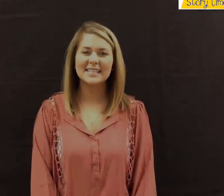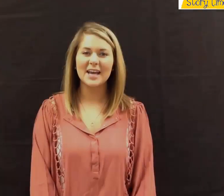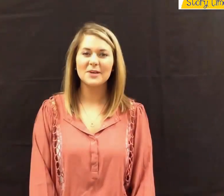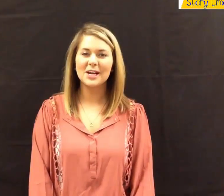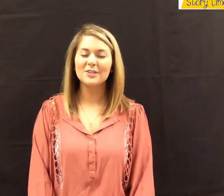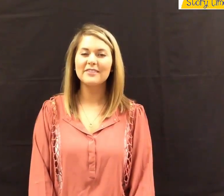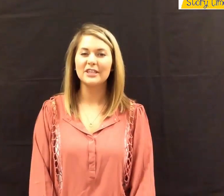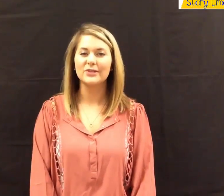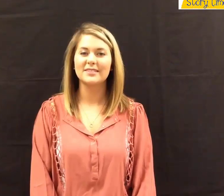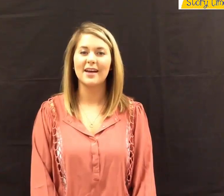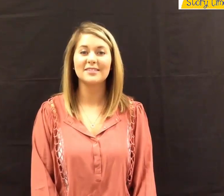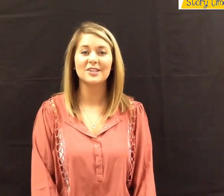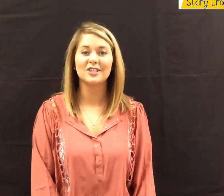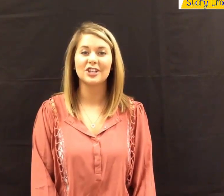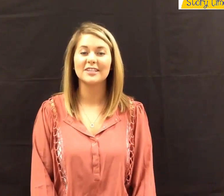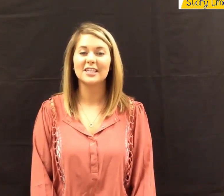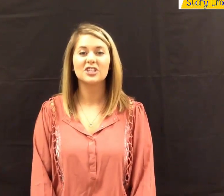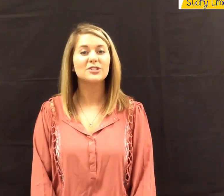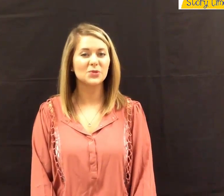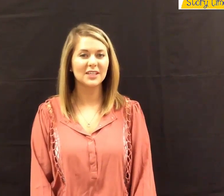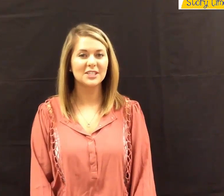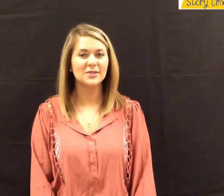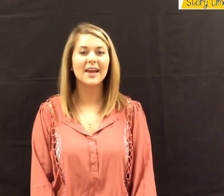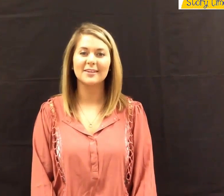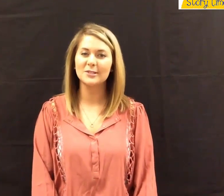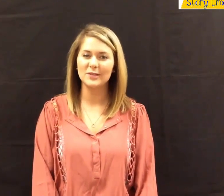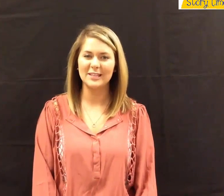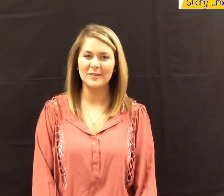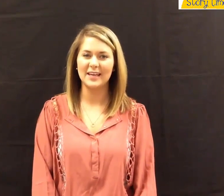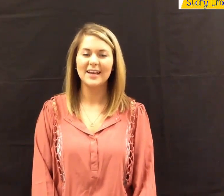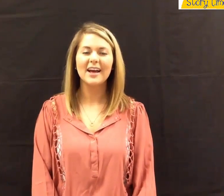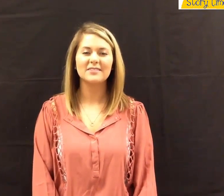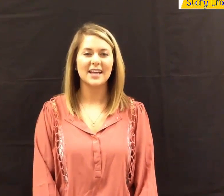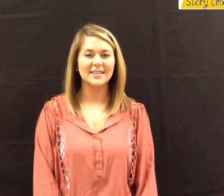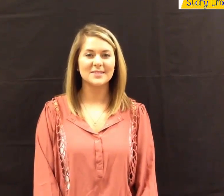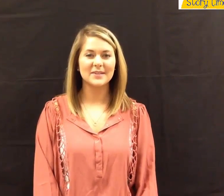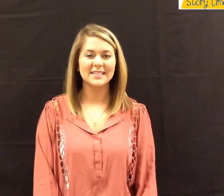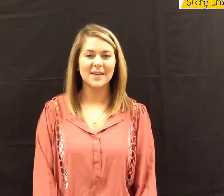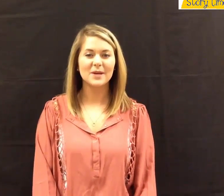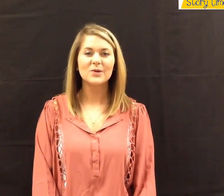Today we are going to review the signs learned during sessions twenty-two and twenty-three of Signing Story Time,